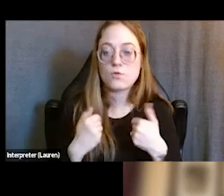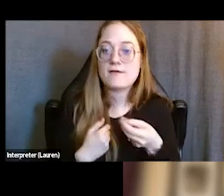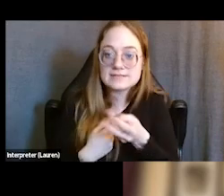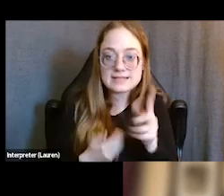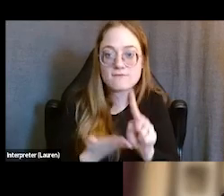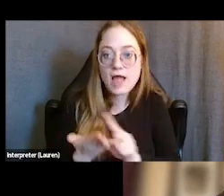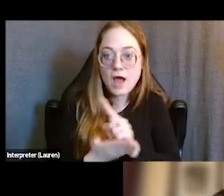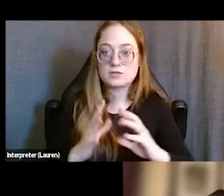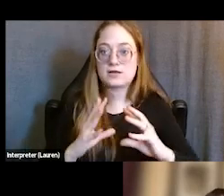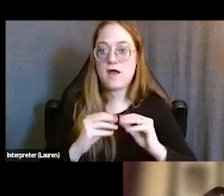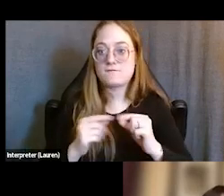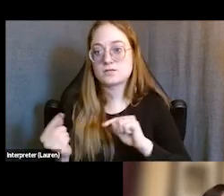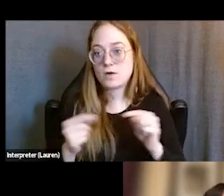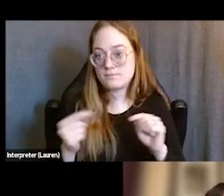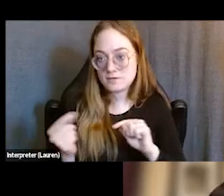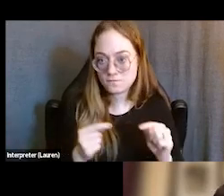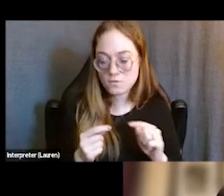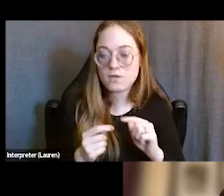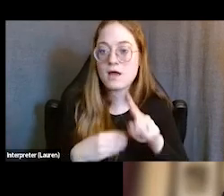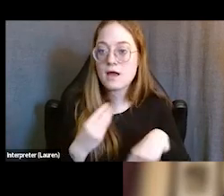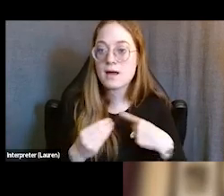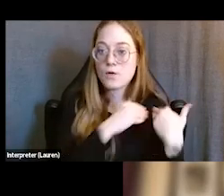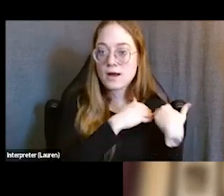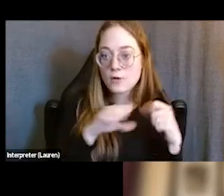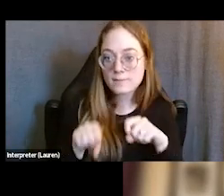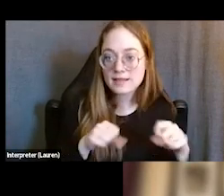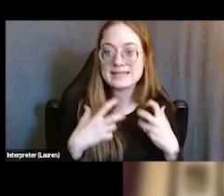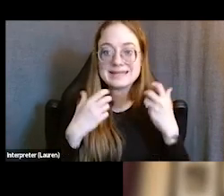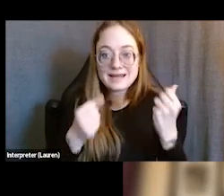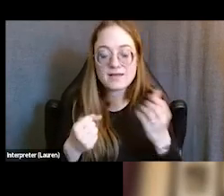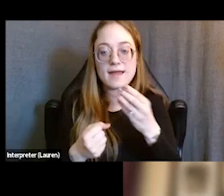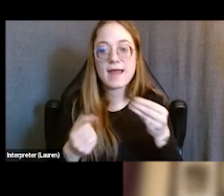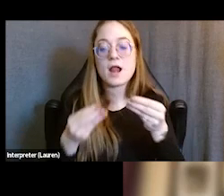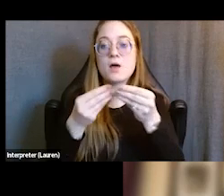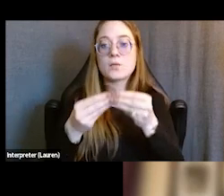with one another about accountability, healing, and making amends for the harm that was done.